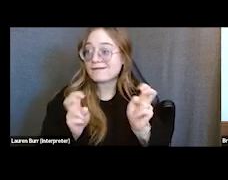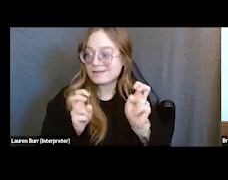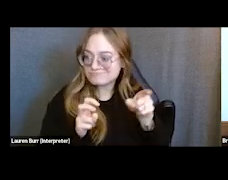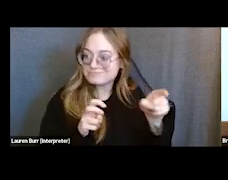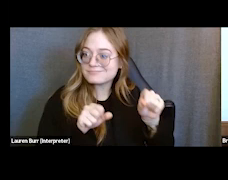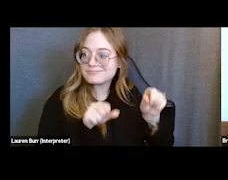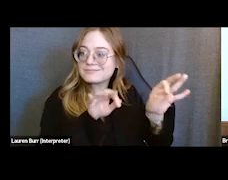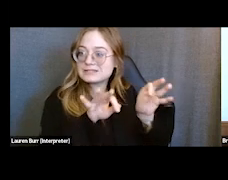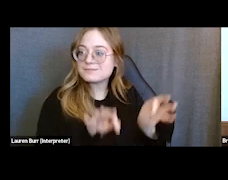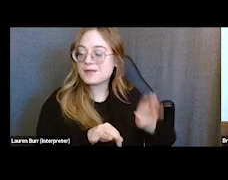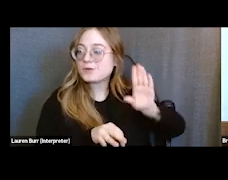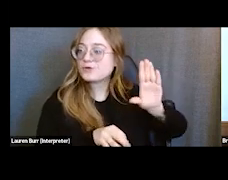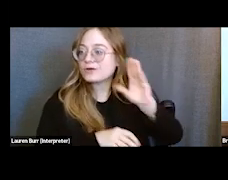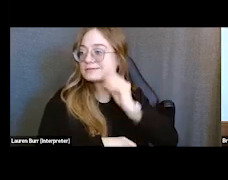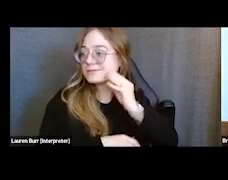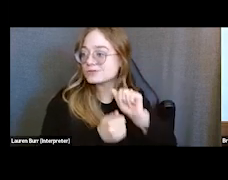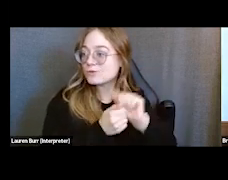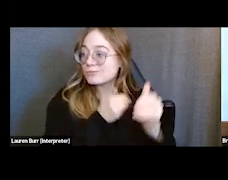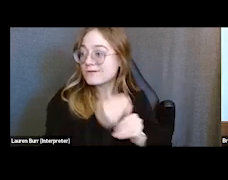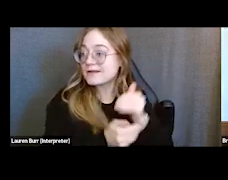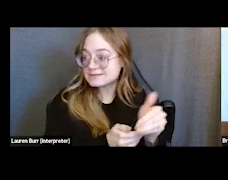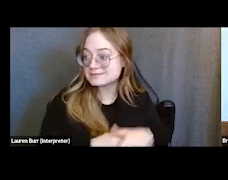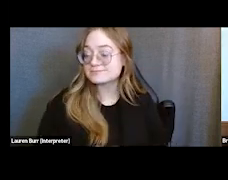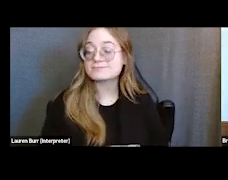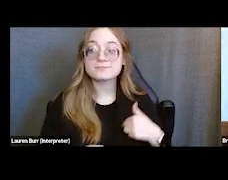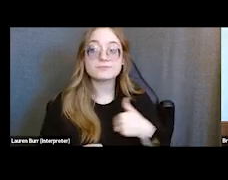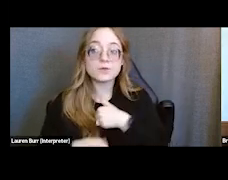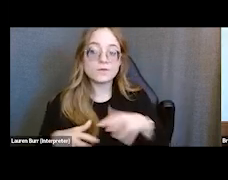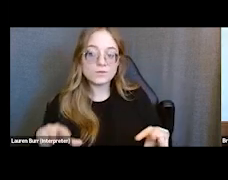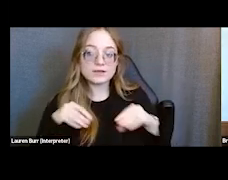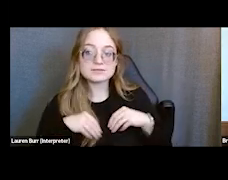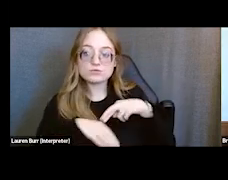And then we also accept referrals from our Milwaukee County access clinic,